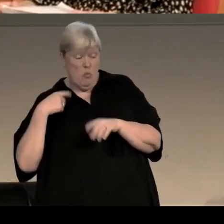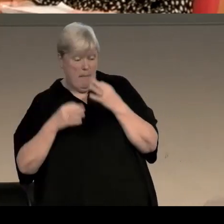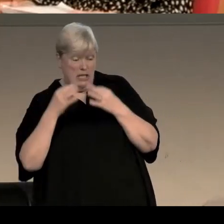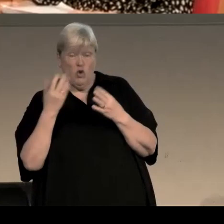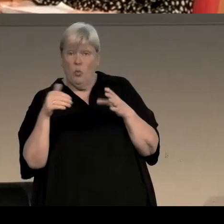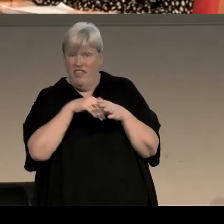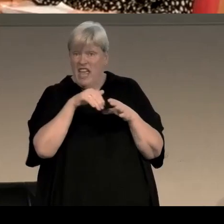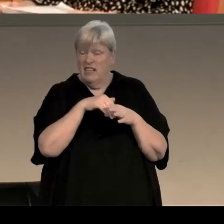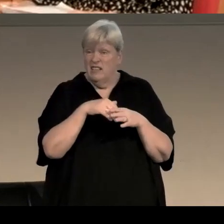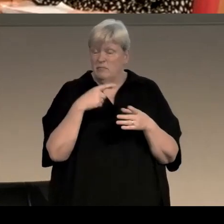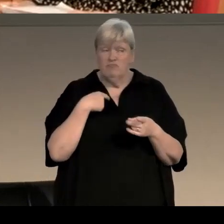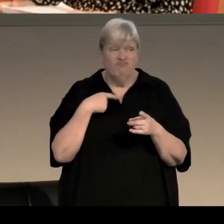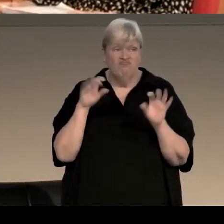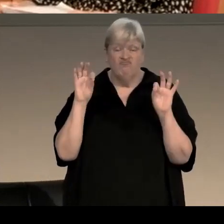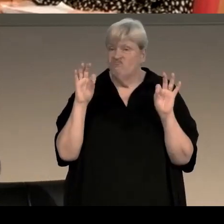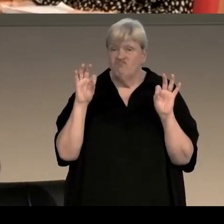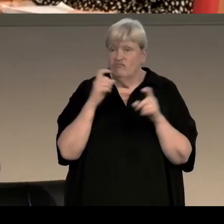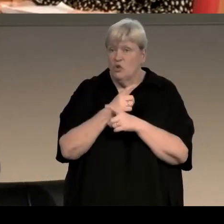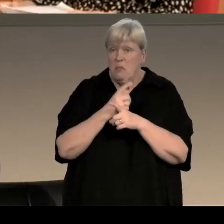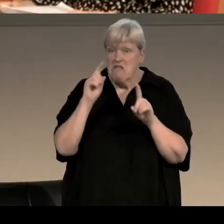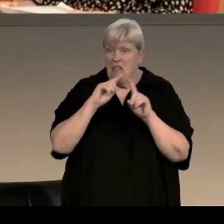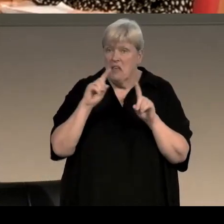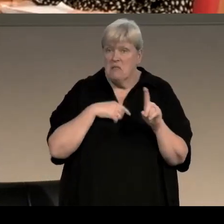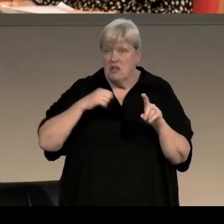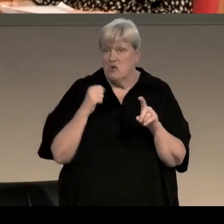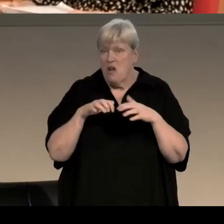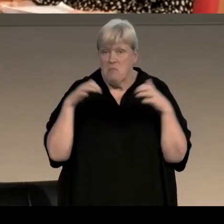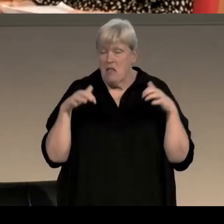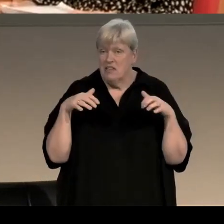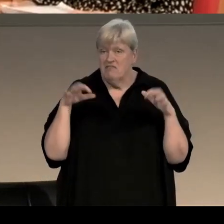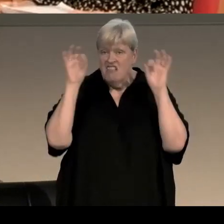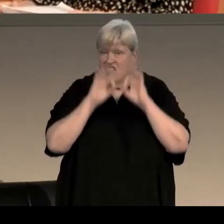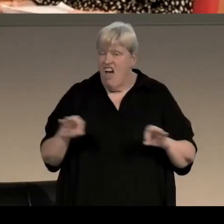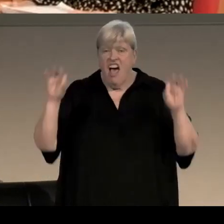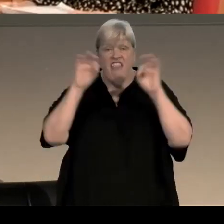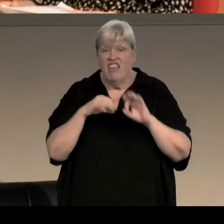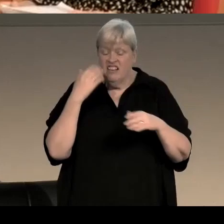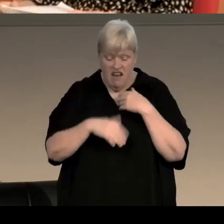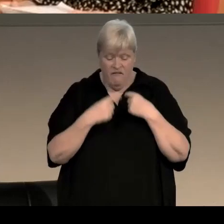and the Scottish devolution referendum and the bringing down of Callahan government by the SNP was not even mentioned.